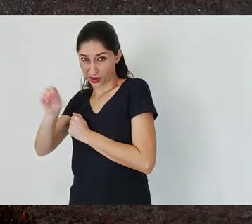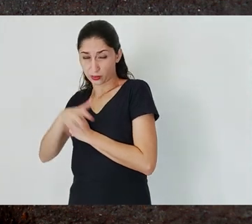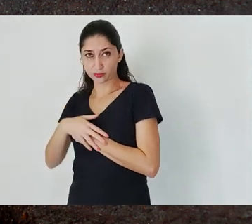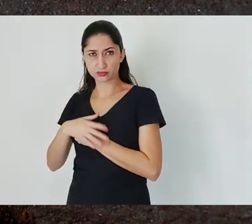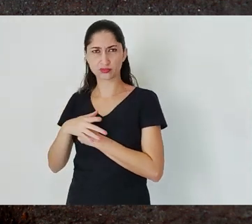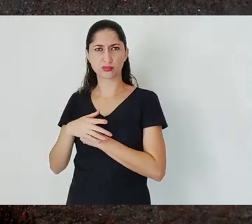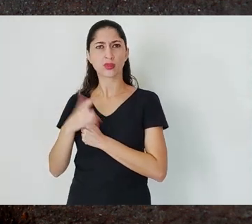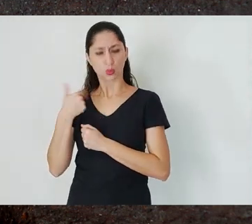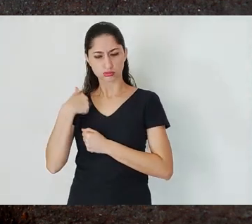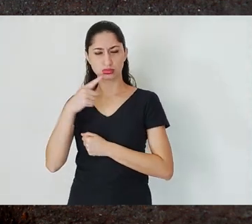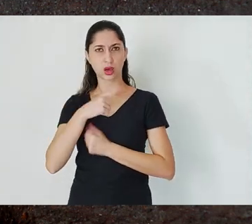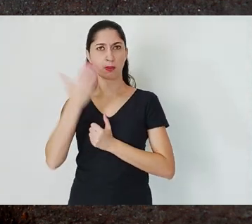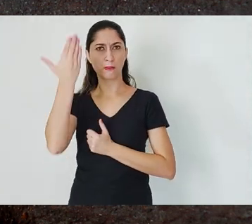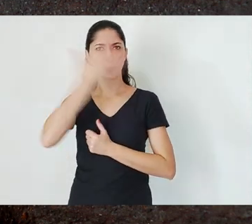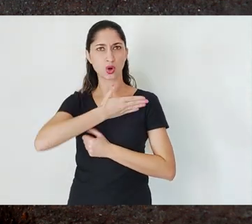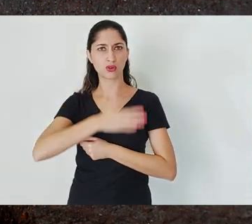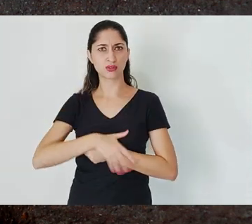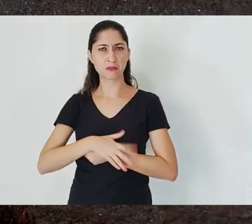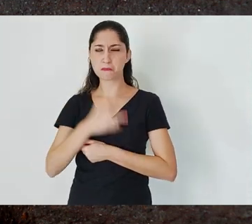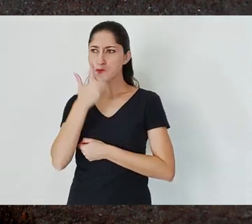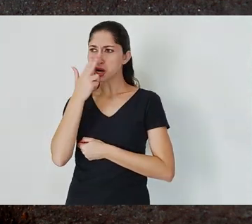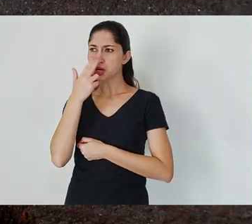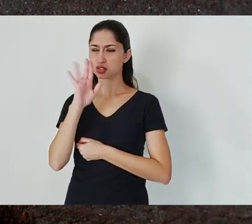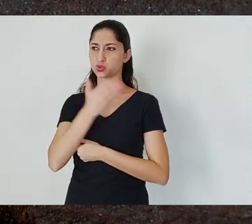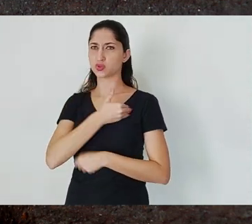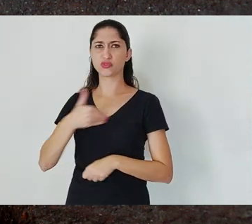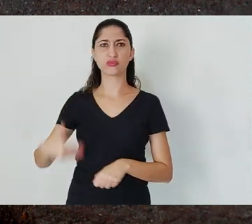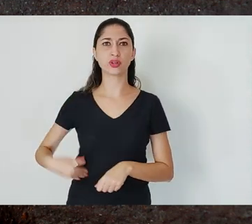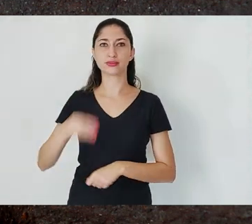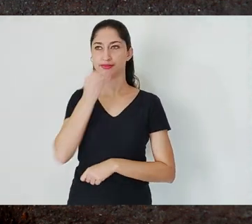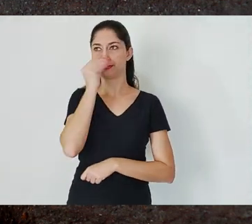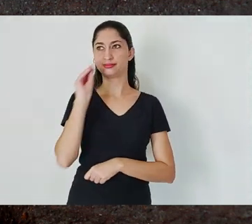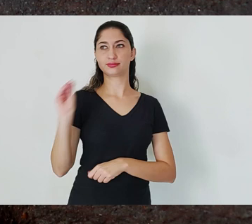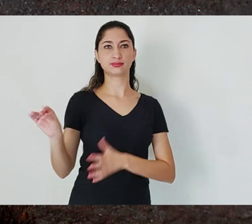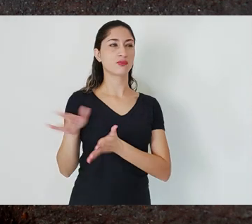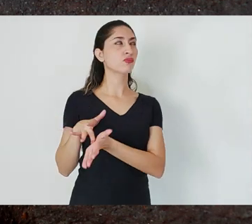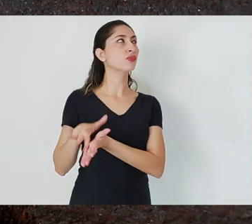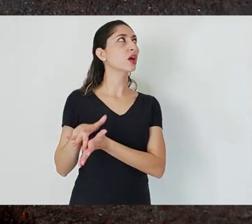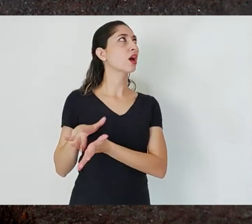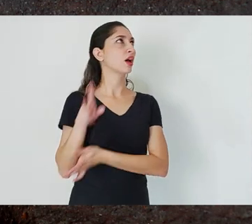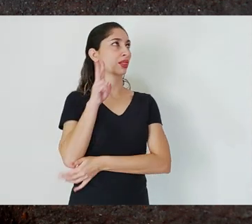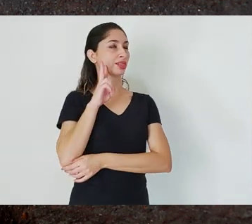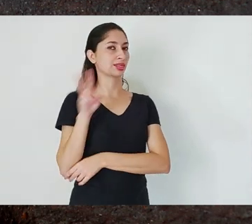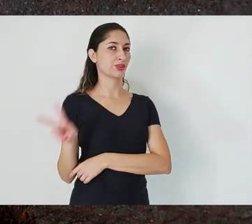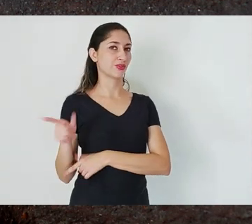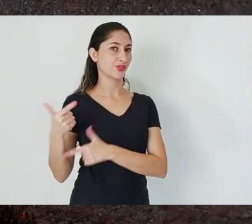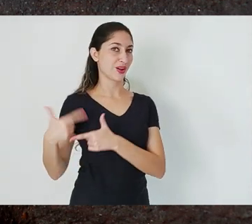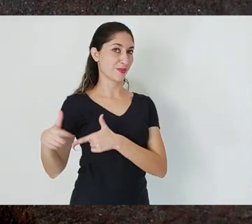evidence -- even becomes promiscuous, where the State serves the interests of